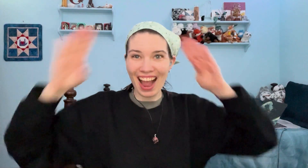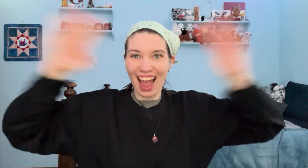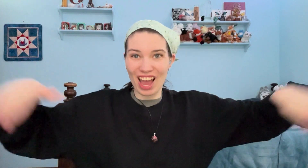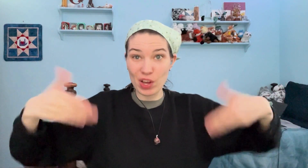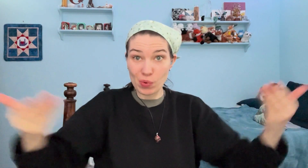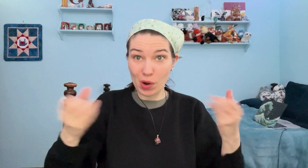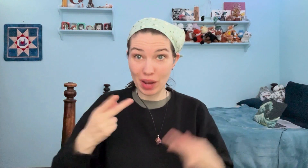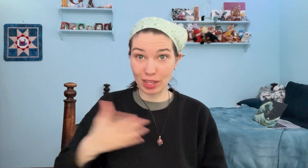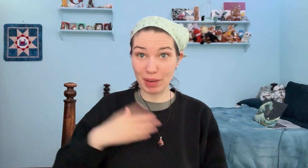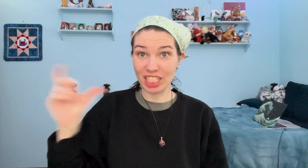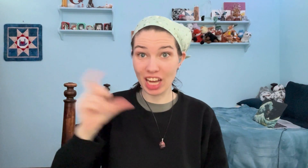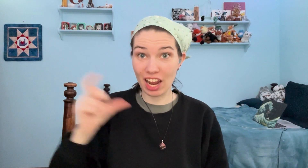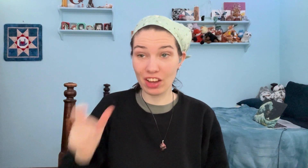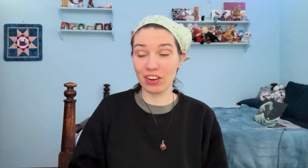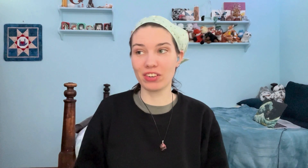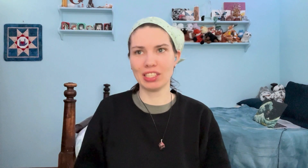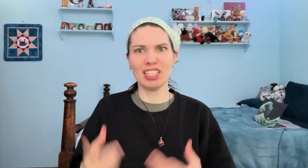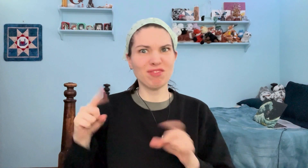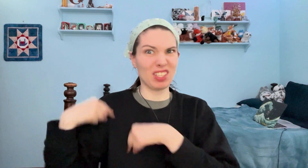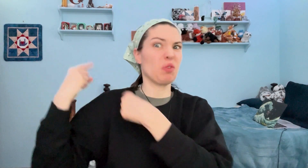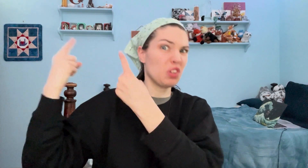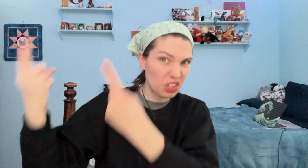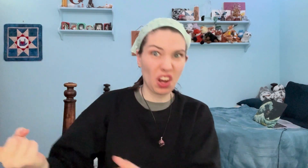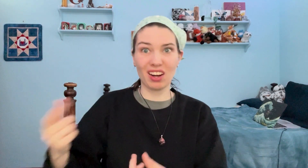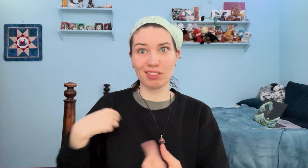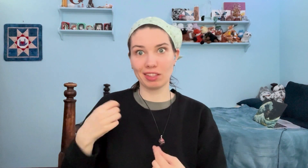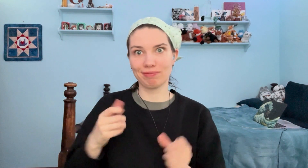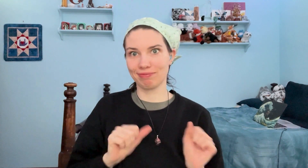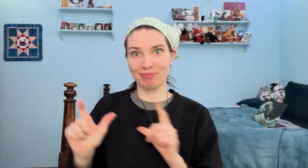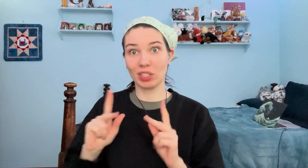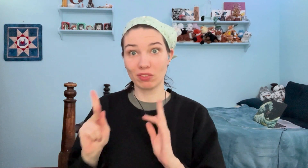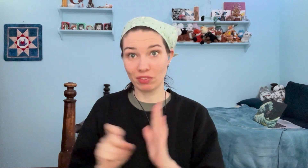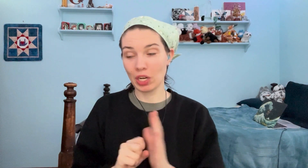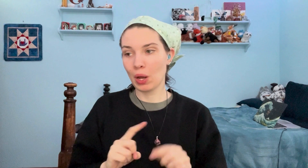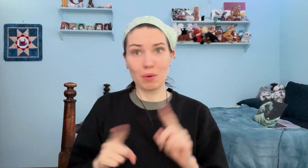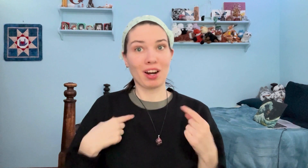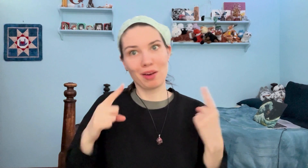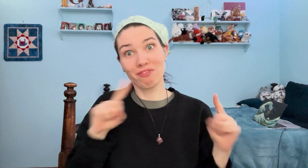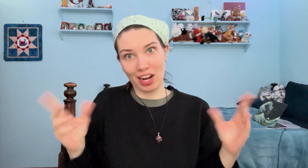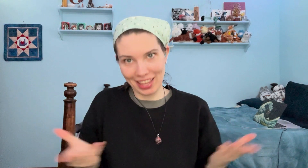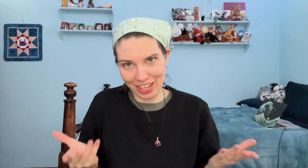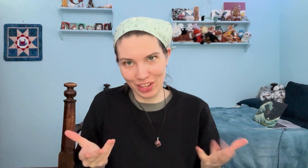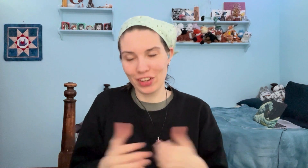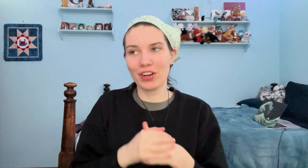Hi, welcome back to my channel! It's been a while since I uploaded a video, but I'm finally here.